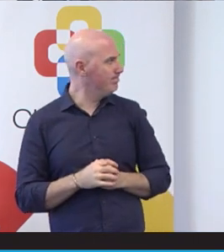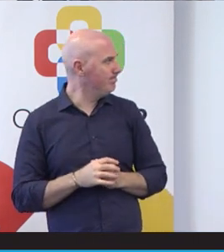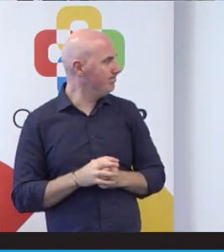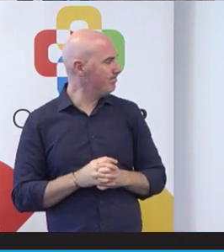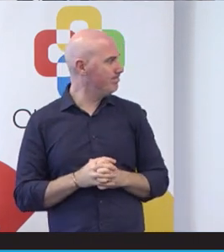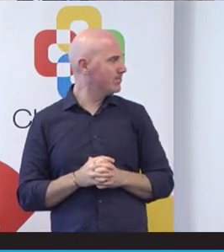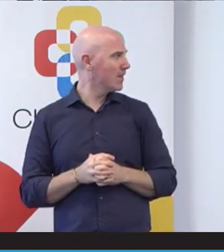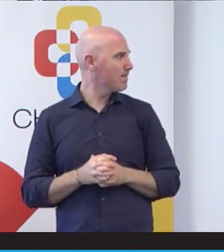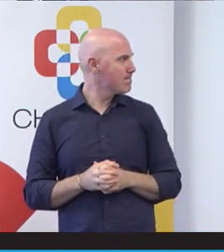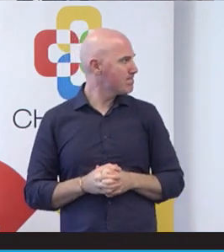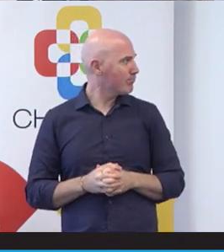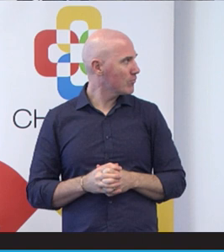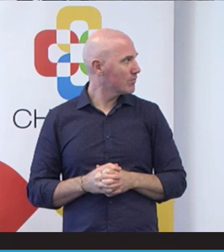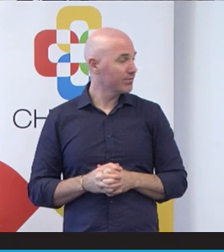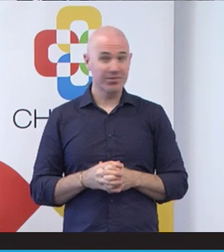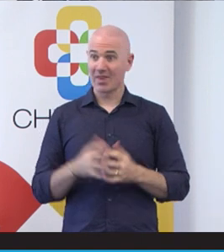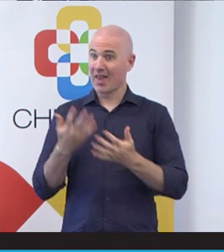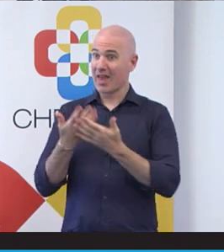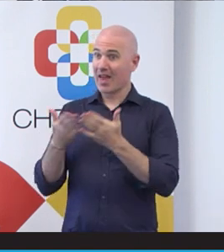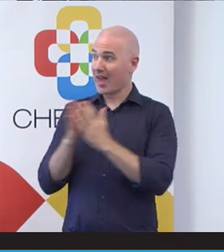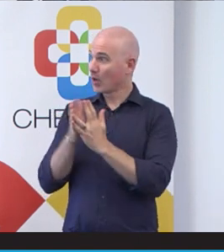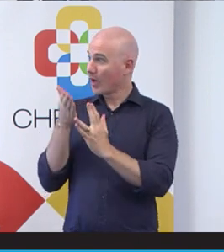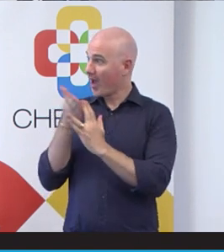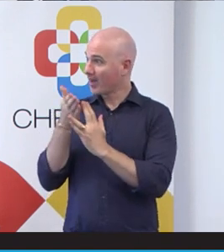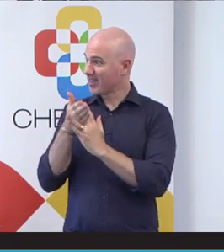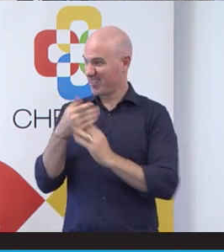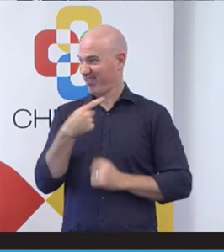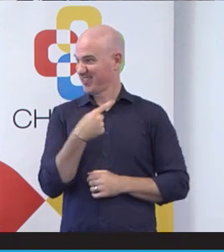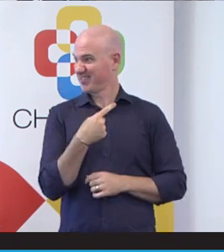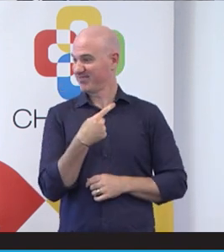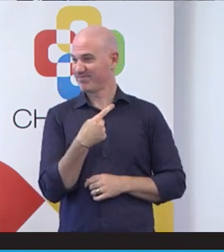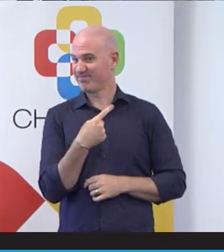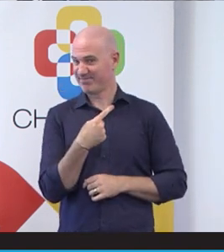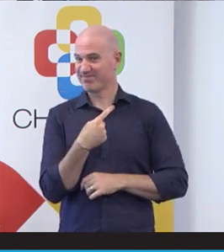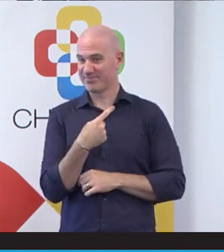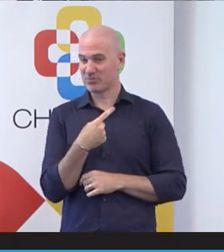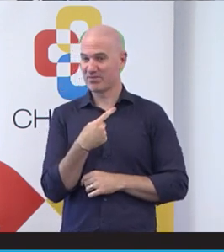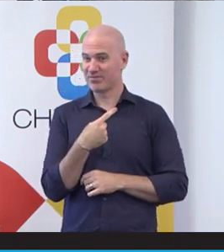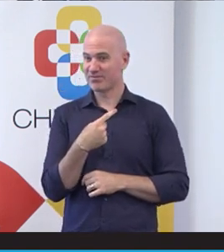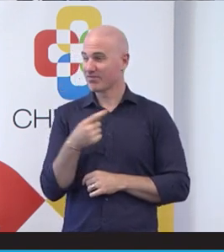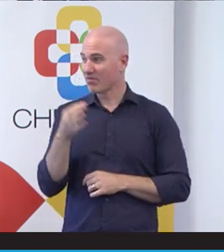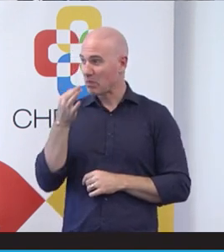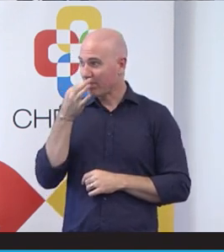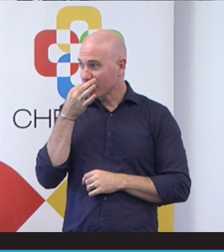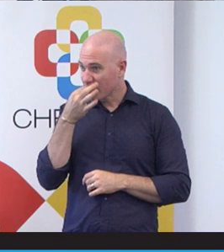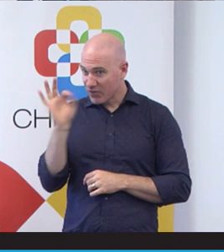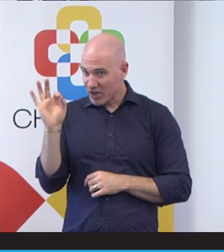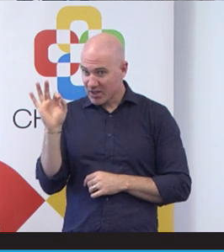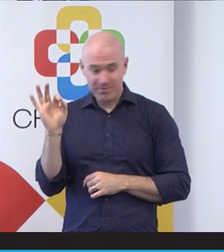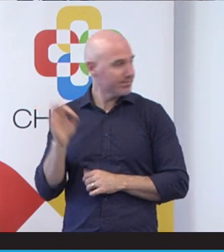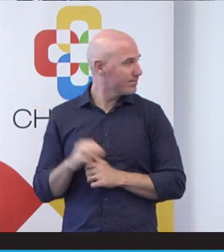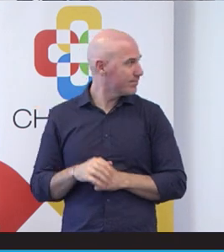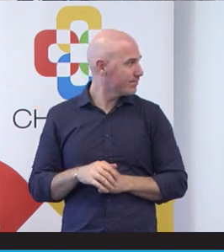And that's how you access access for all it's free. Funding only goes till June,